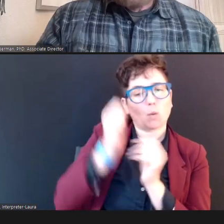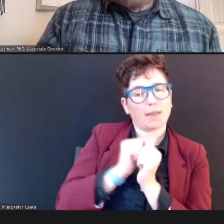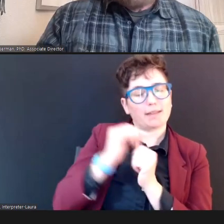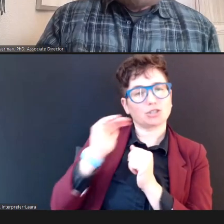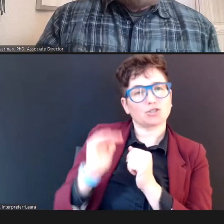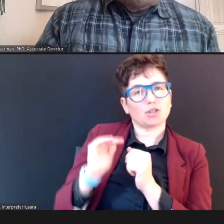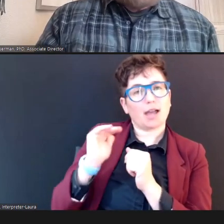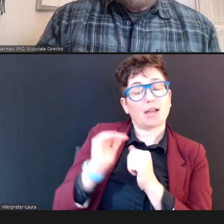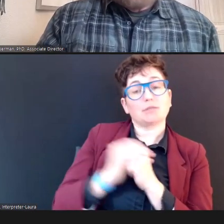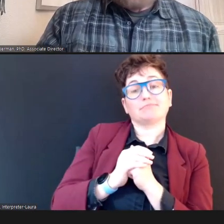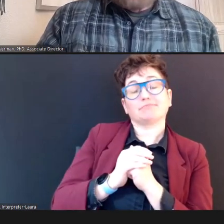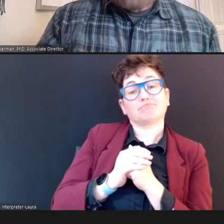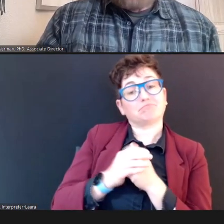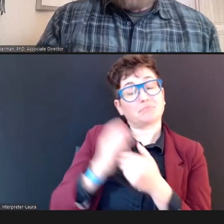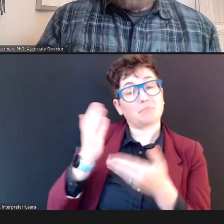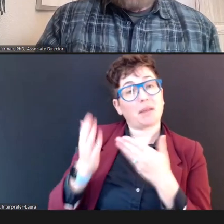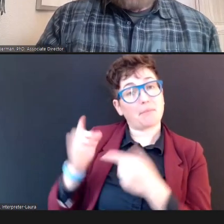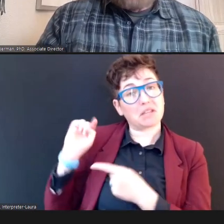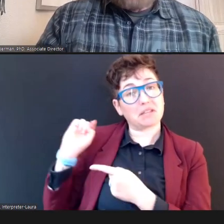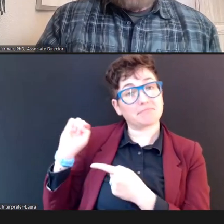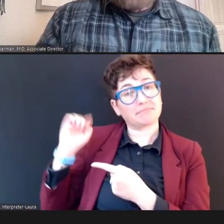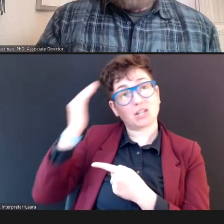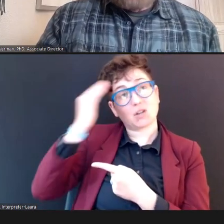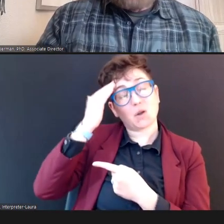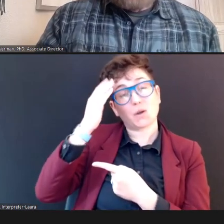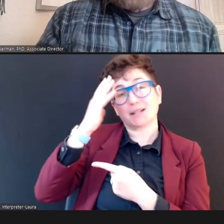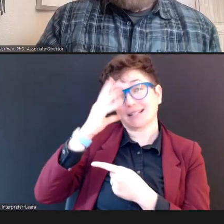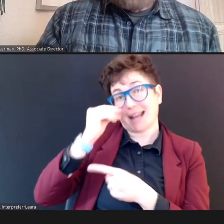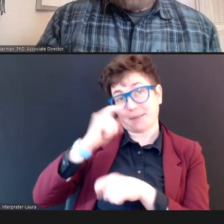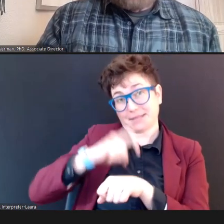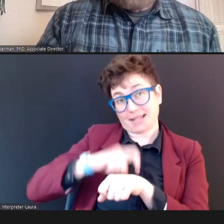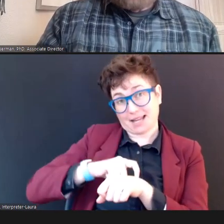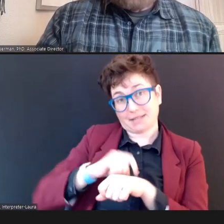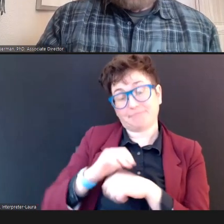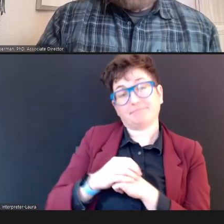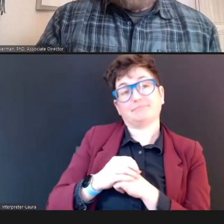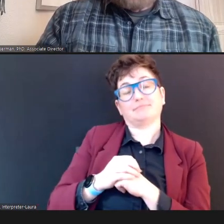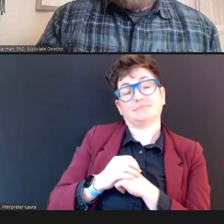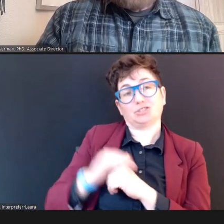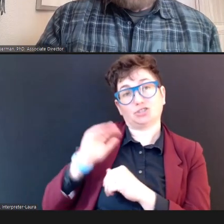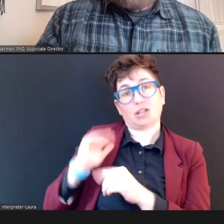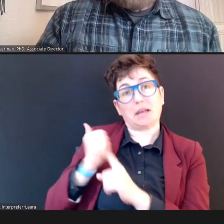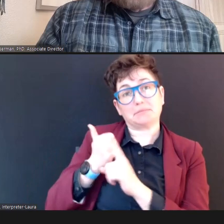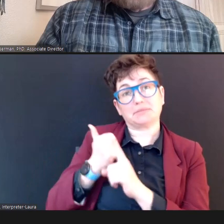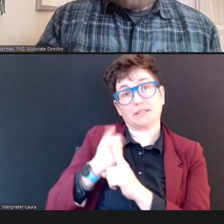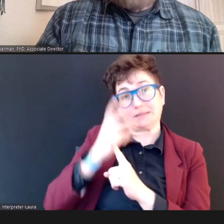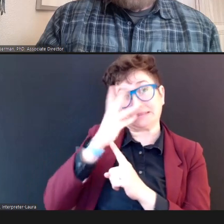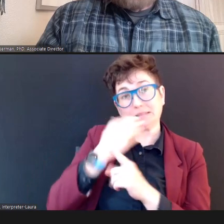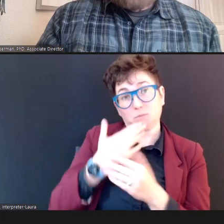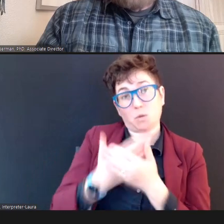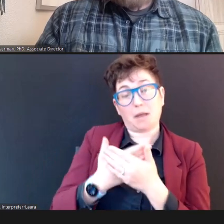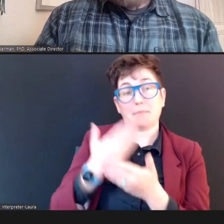naptime is here, and the Child is a sound sleeper, I may choose to go screen them while they're asleep.